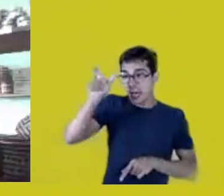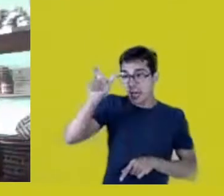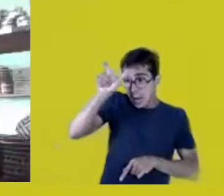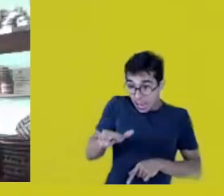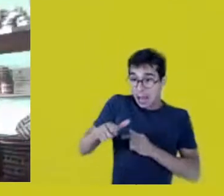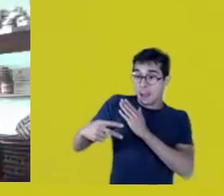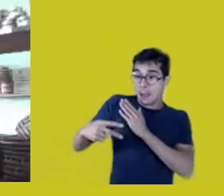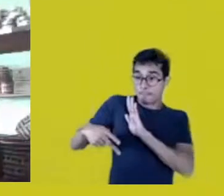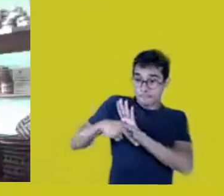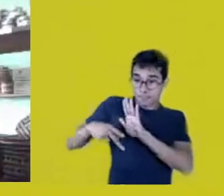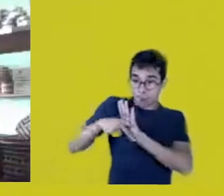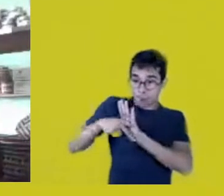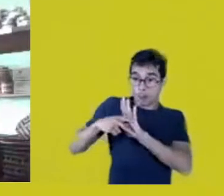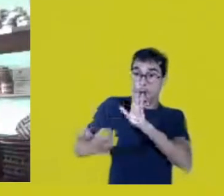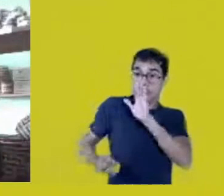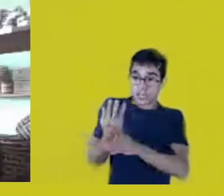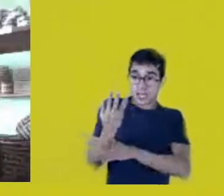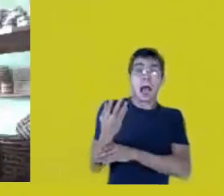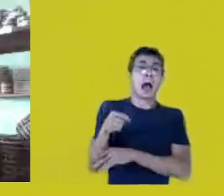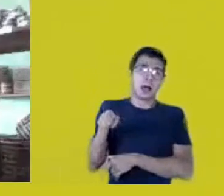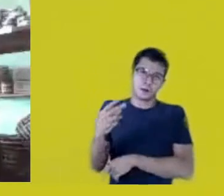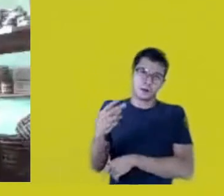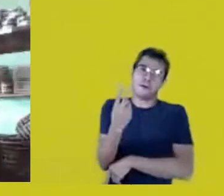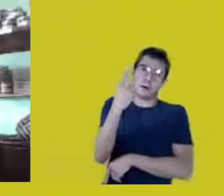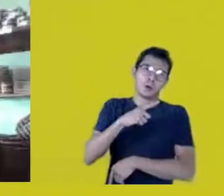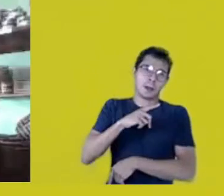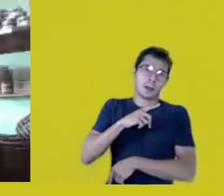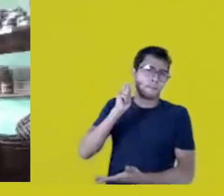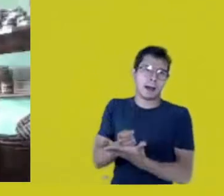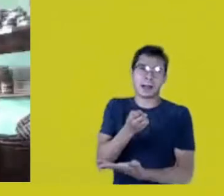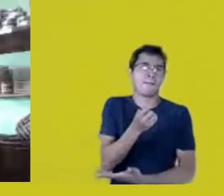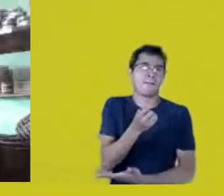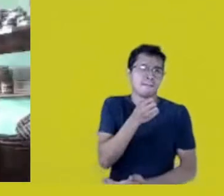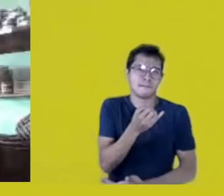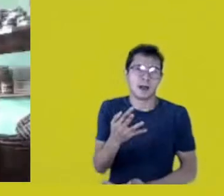and sometimes they pay millions, for a soccer player, for instance.